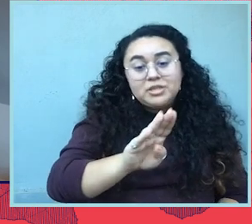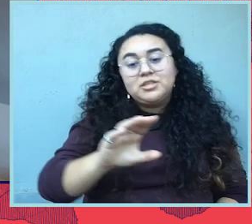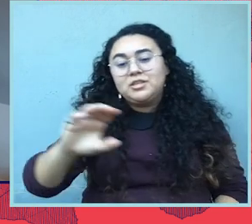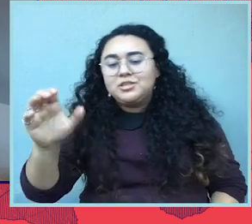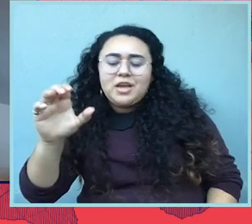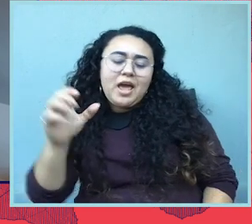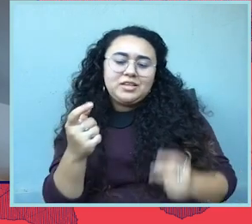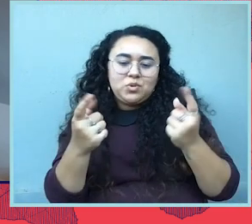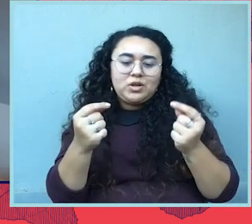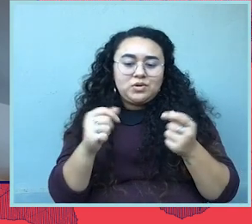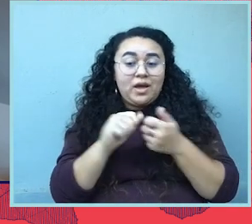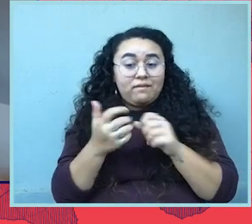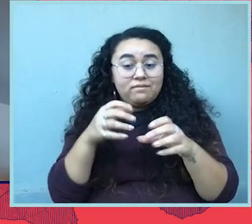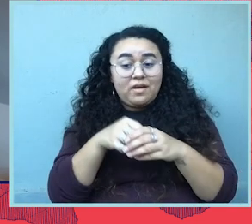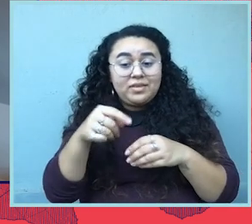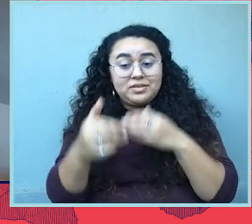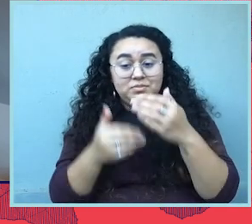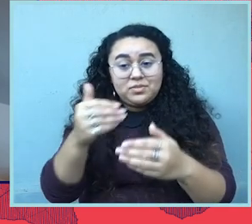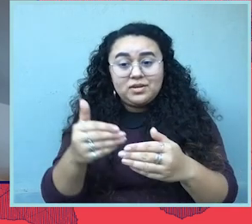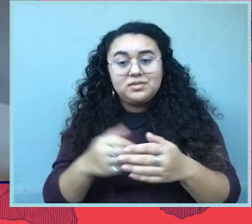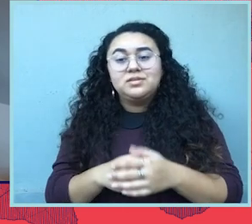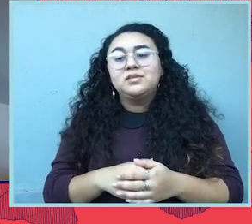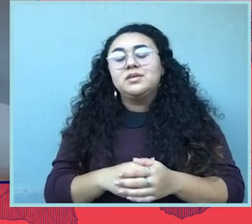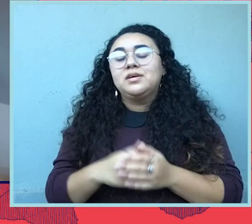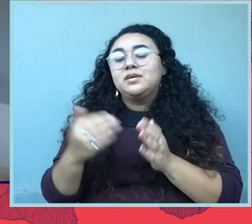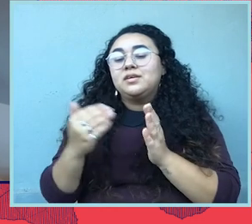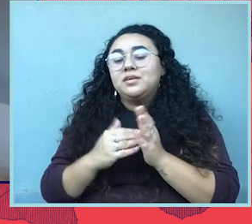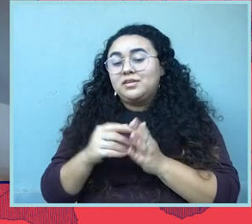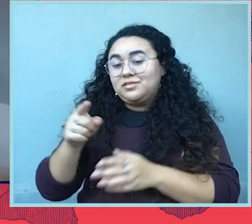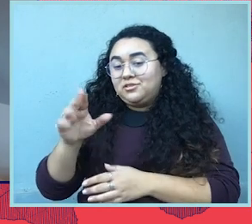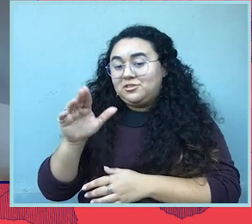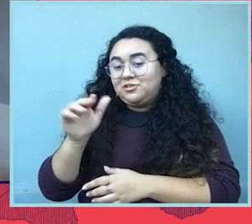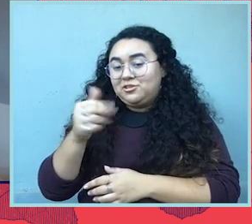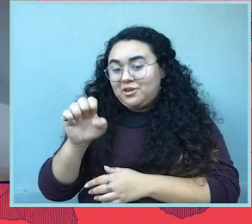Brigitte mentioned about what you can do to be involved in this process, but as truth